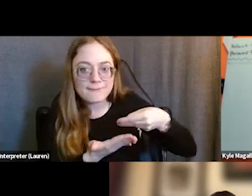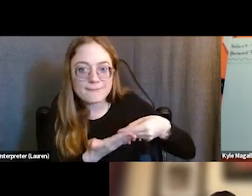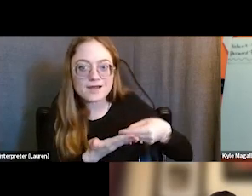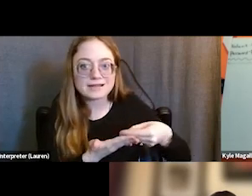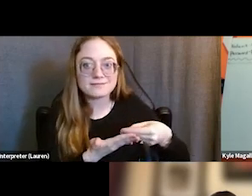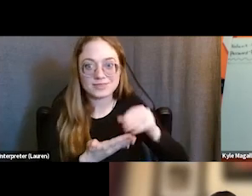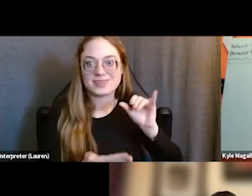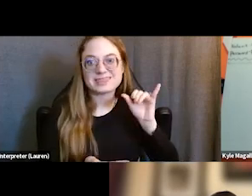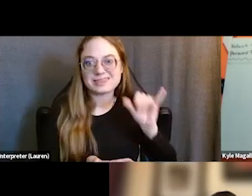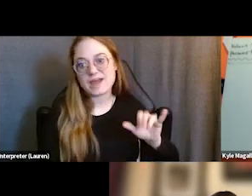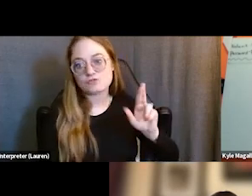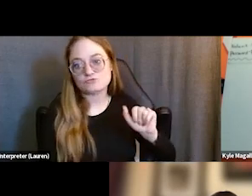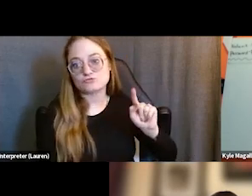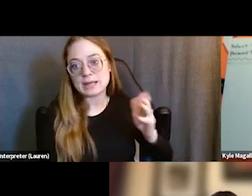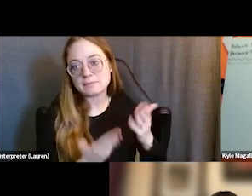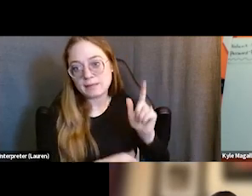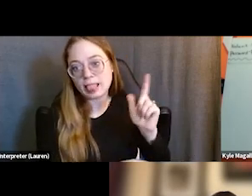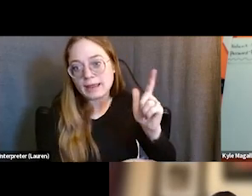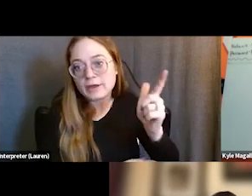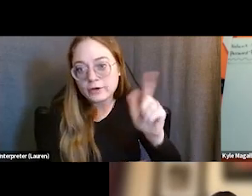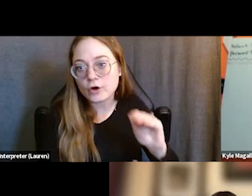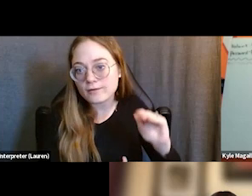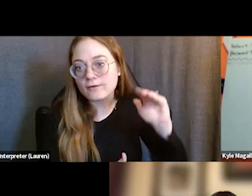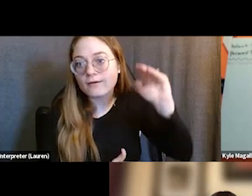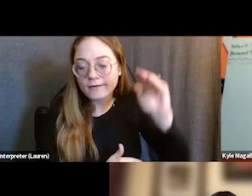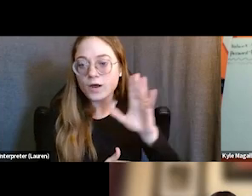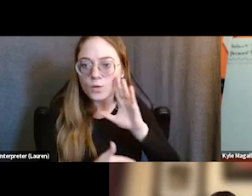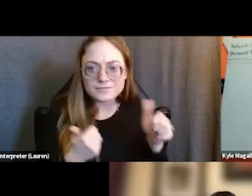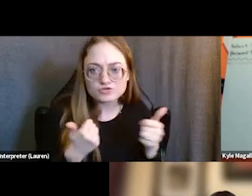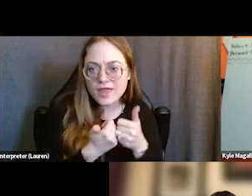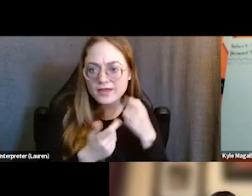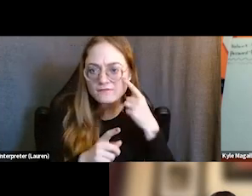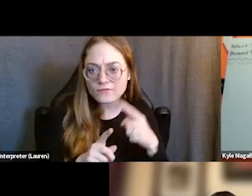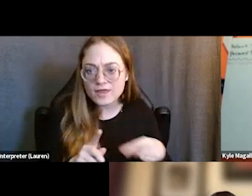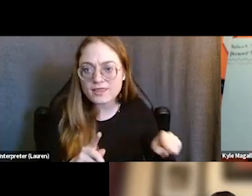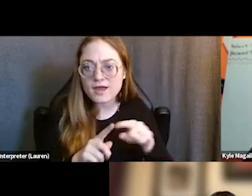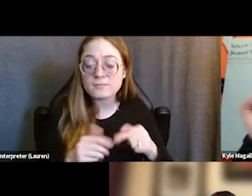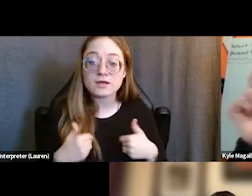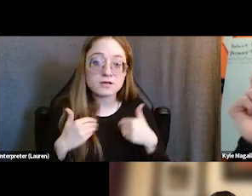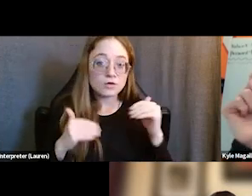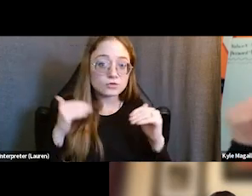that they may in later stages of their life, that can be challenging. And then again, for young adults who are in that career point